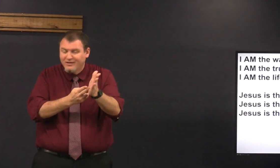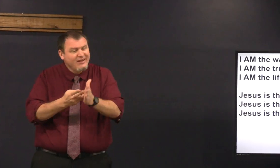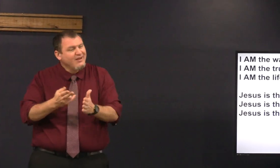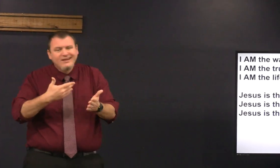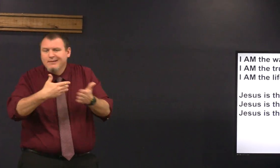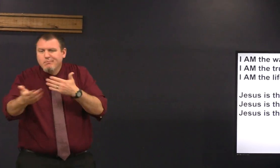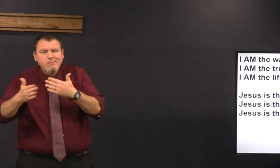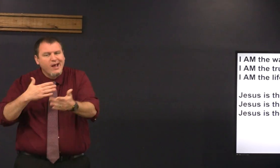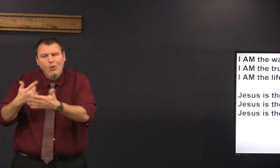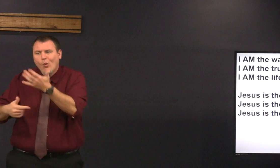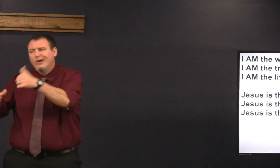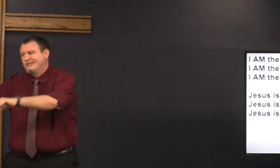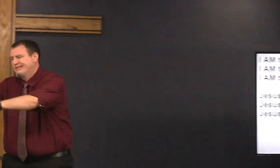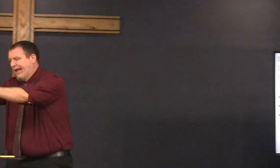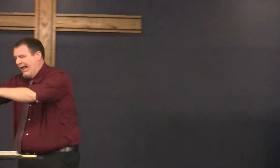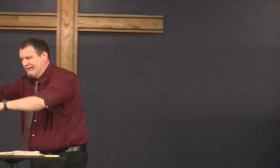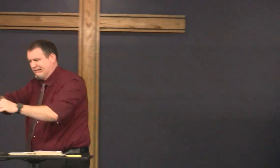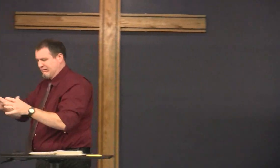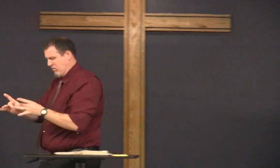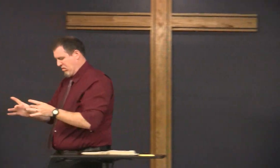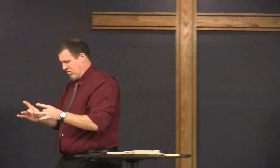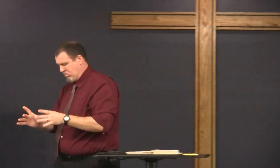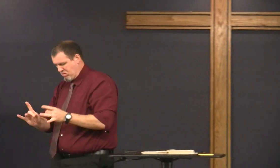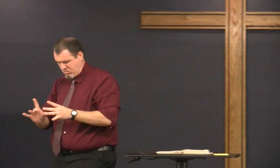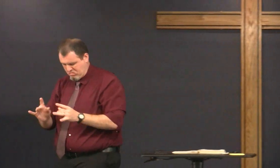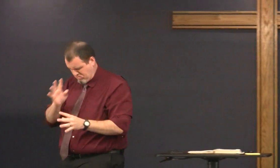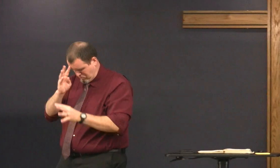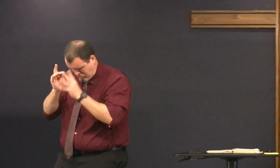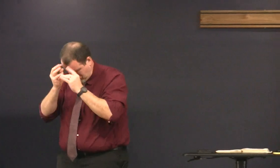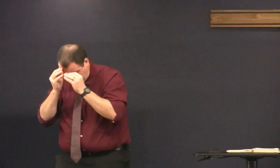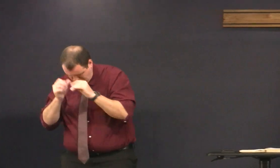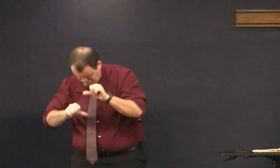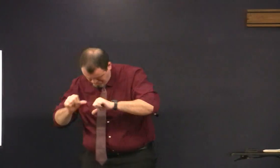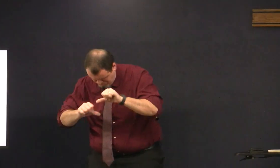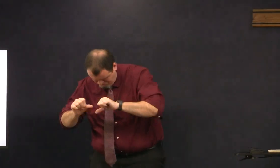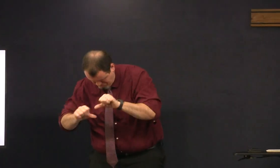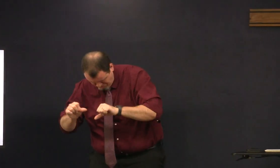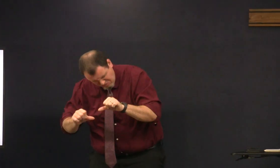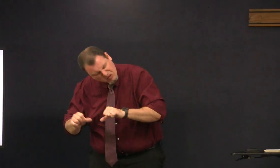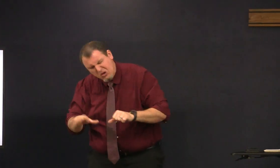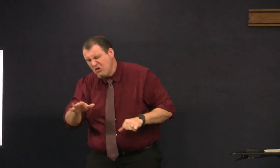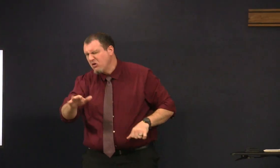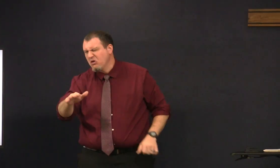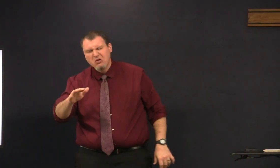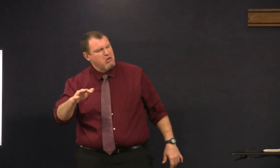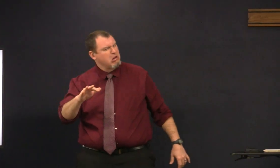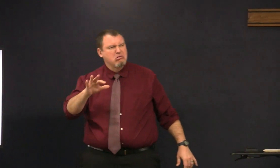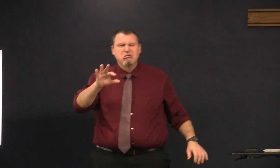he has the truth no matter what science invents